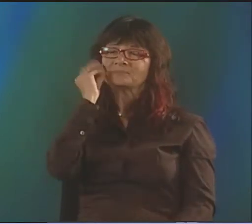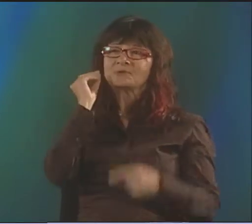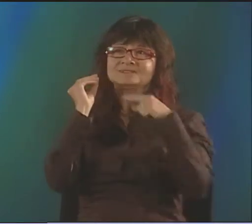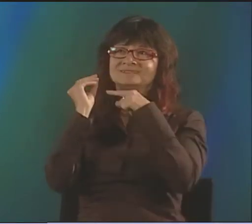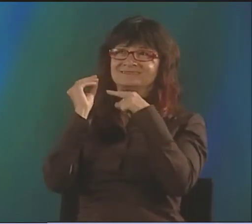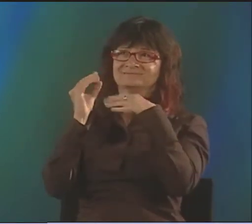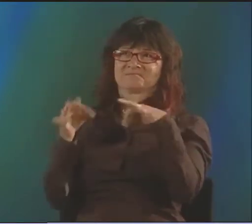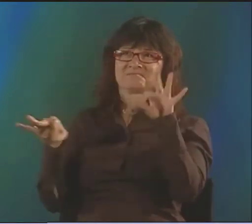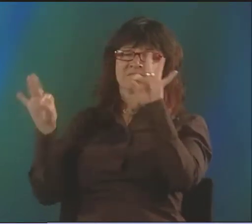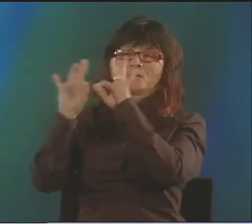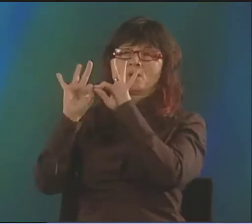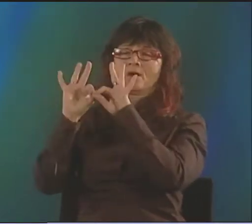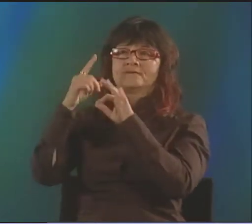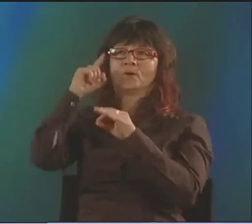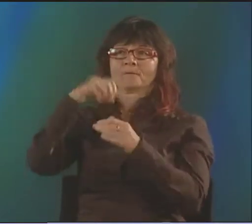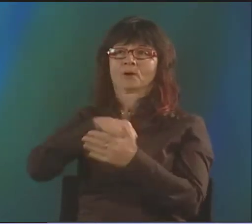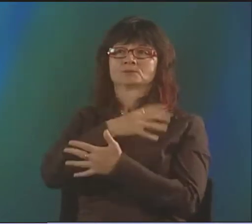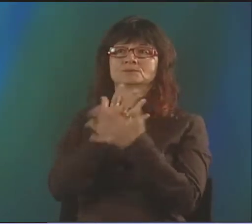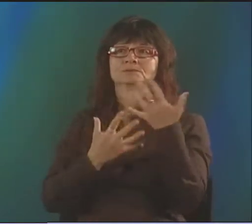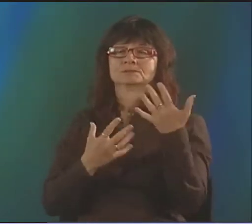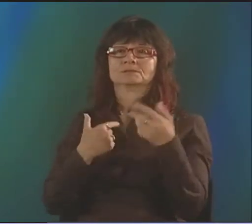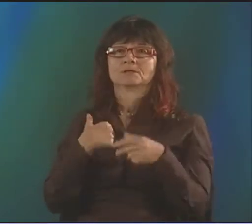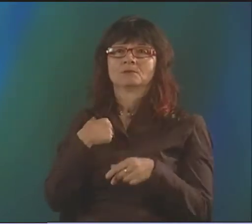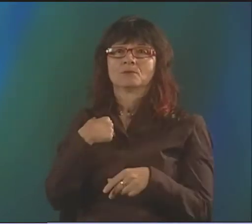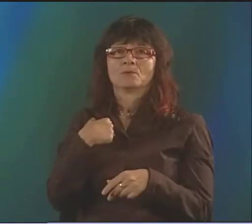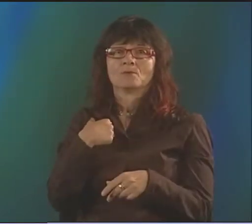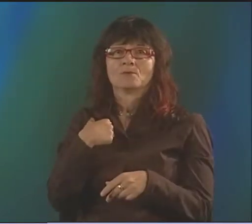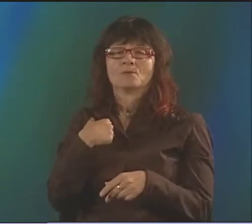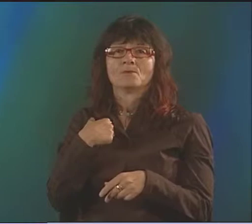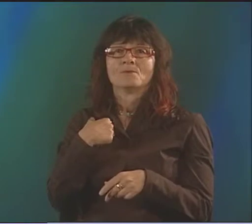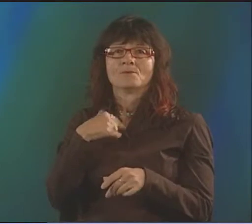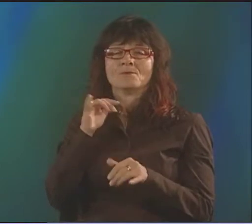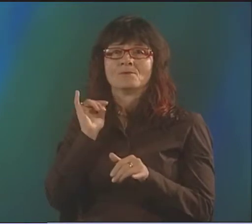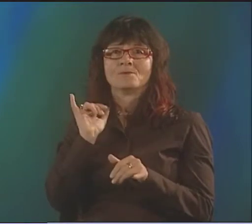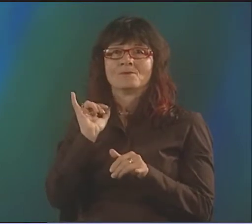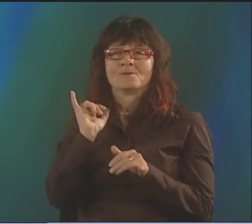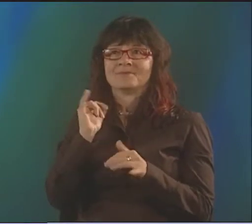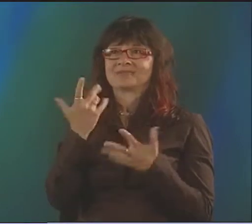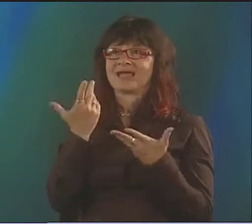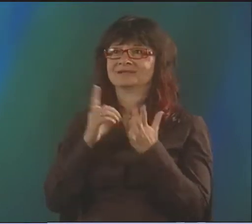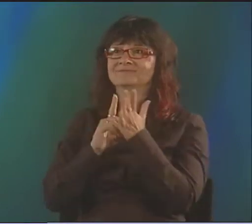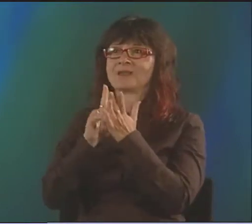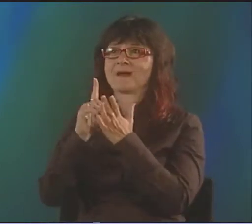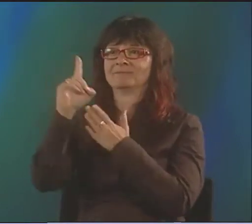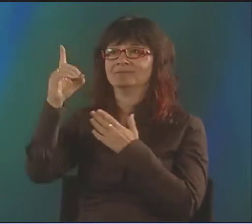I CAN'T SAY I UNDERSTOOD IT, BUT UNDERSTANDING WASN'T THE POINT. IT WAS THE EXPERIENCE OF BEING THERE,